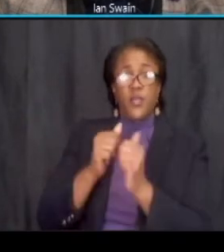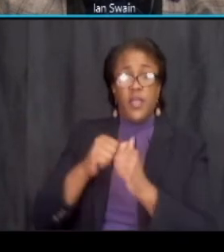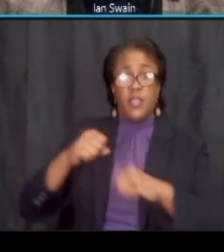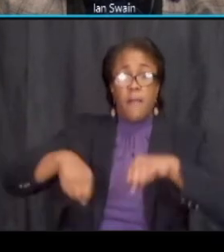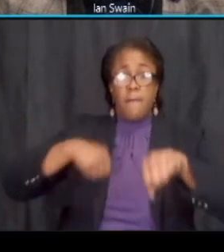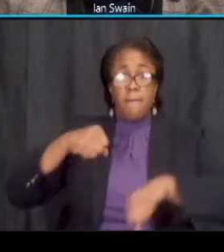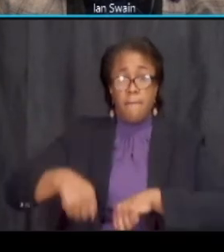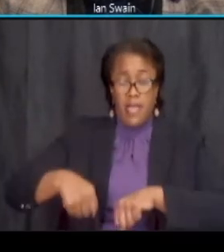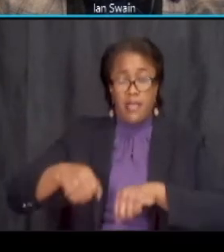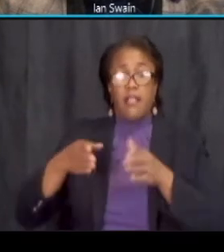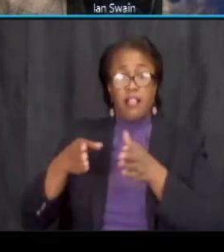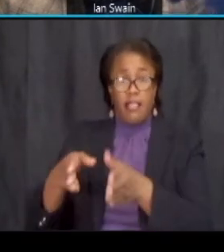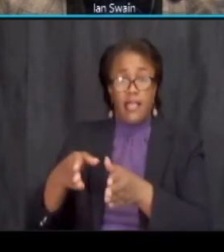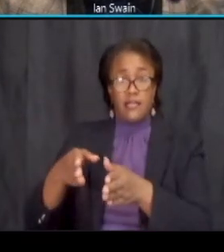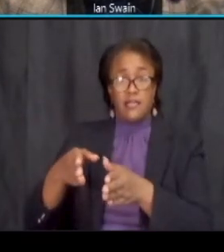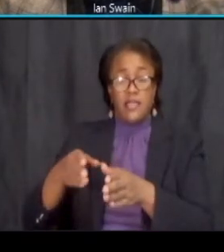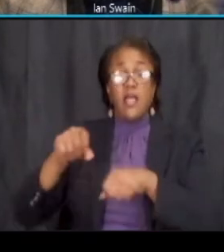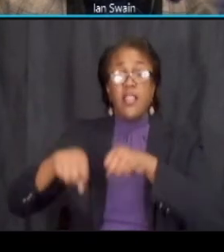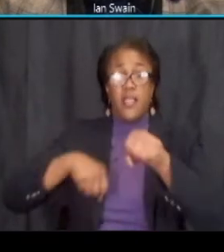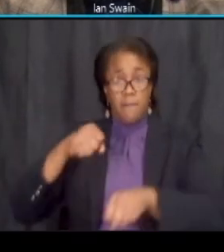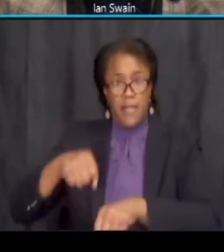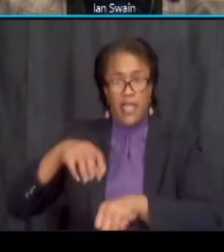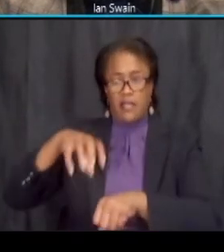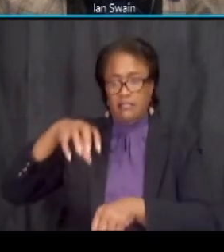the bike facilities on benny road need to be extended